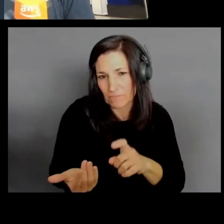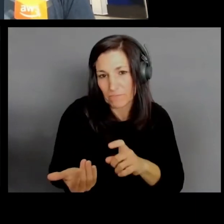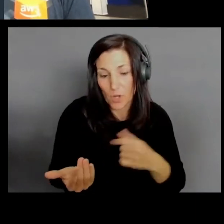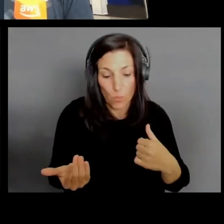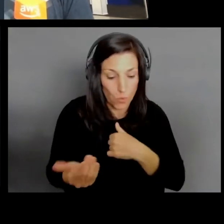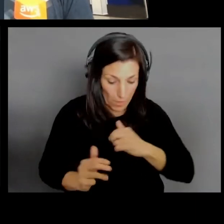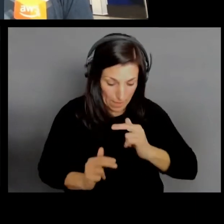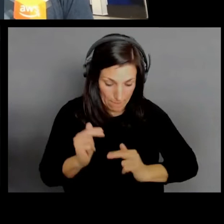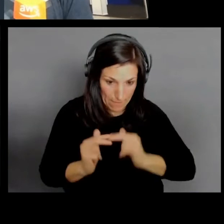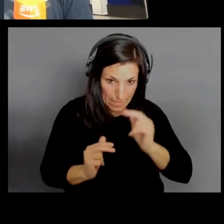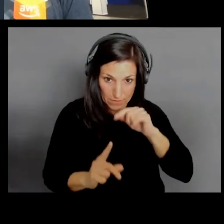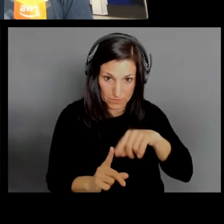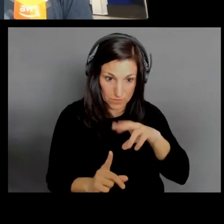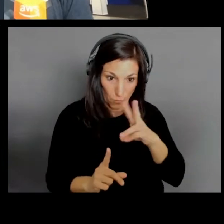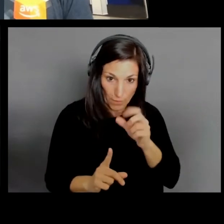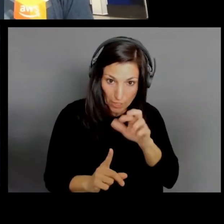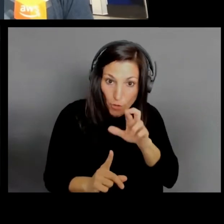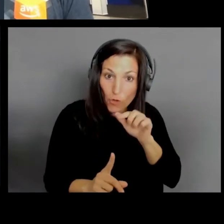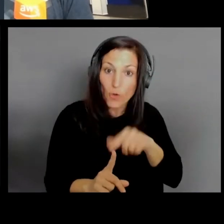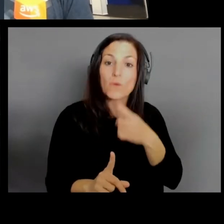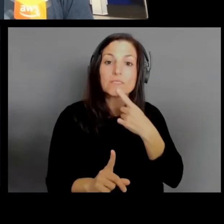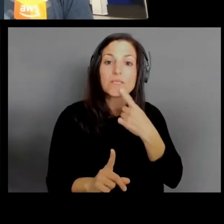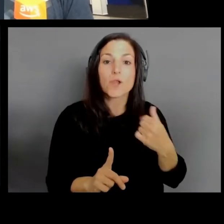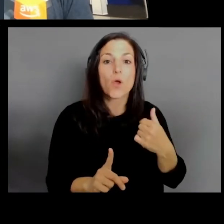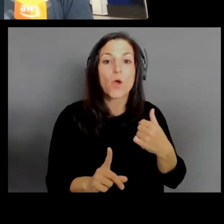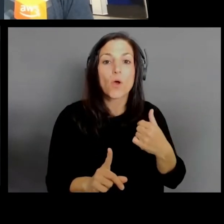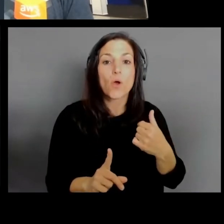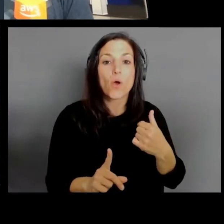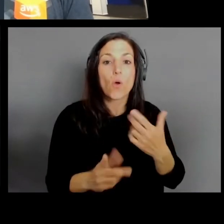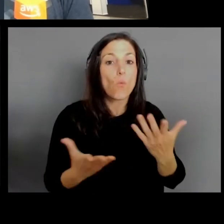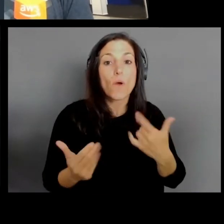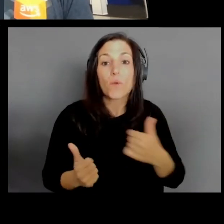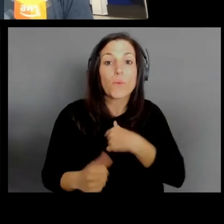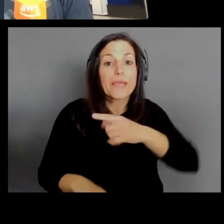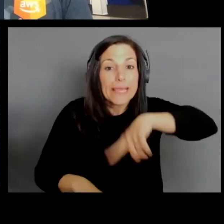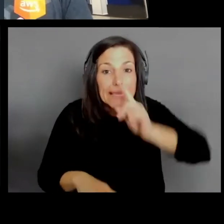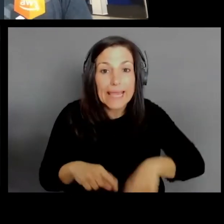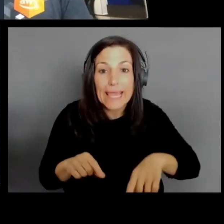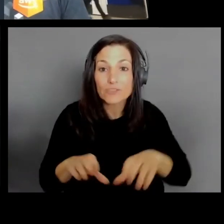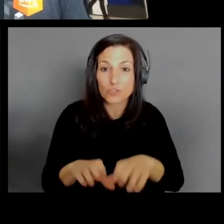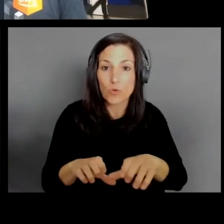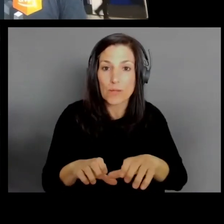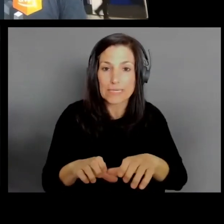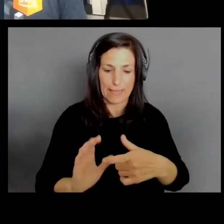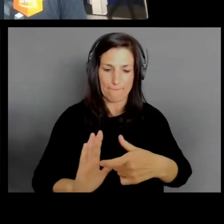what we can't do is mandate how this is distributed to employees. We have to accommodate